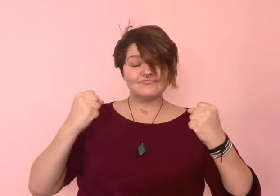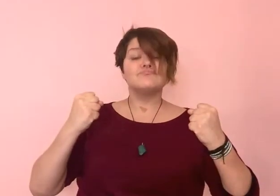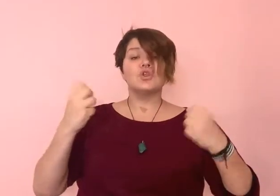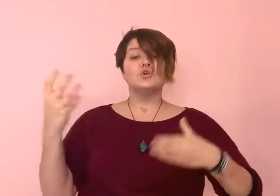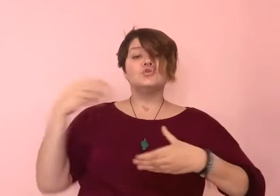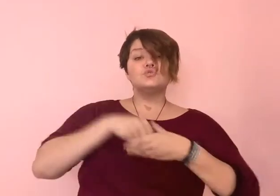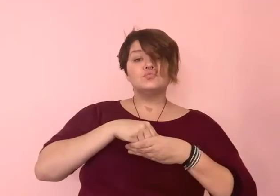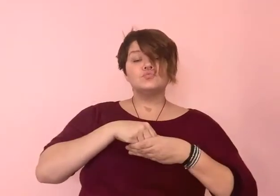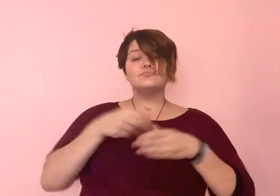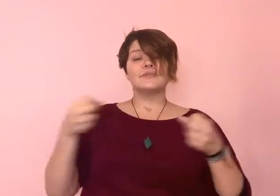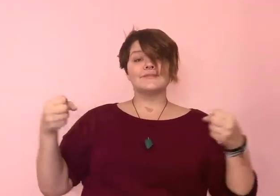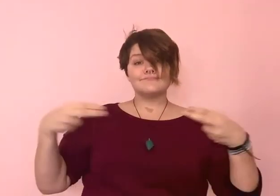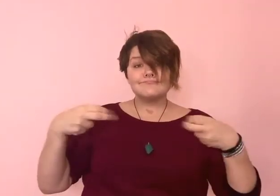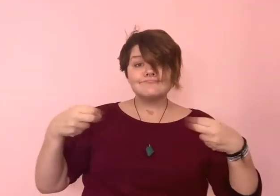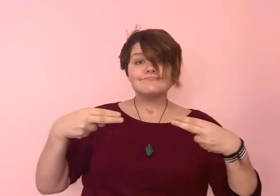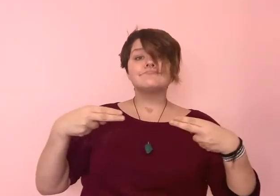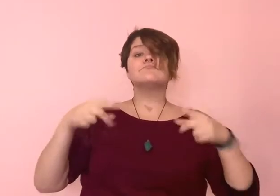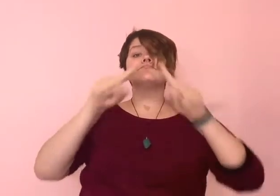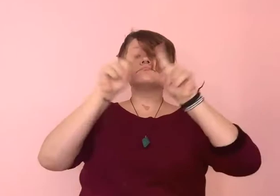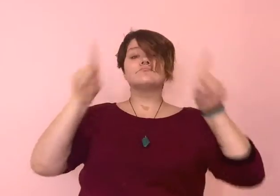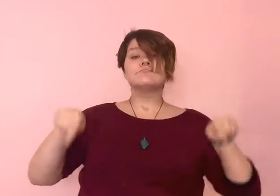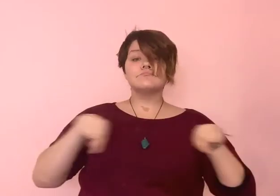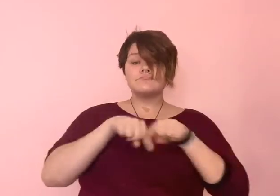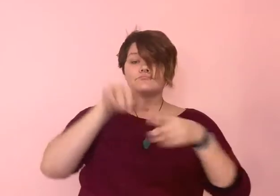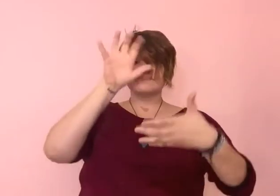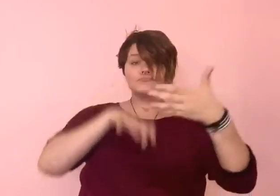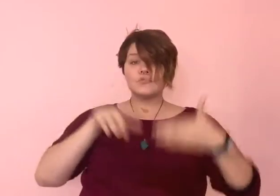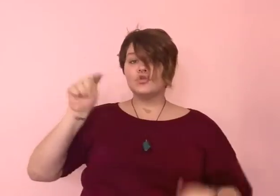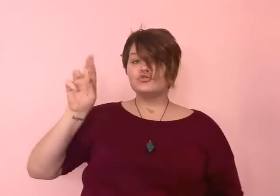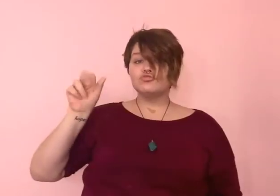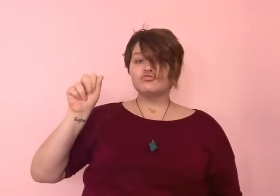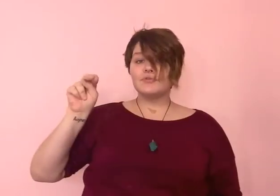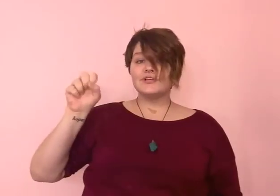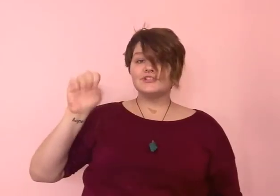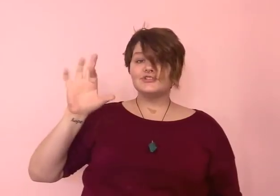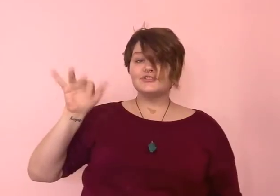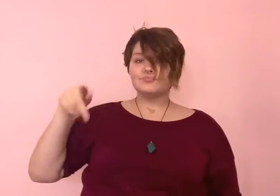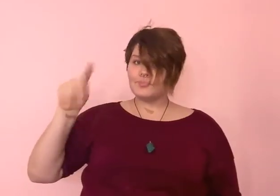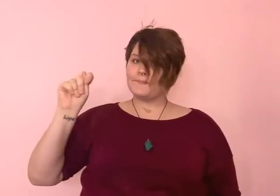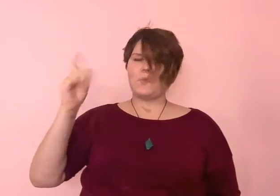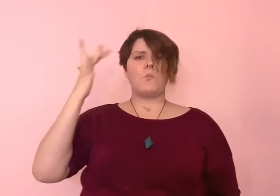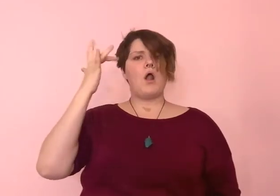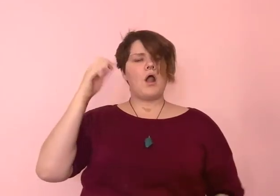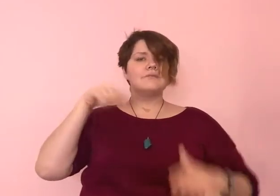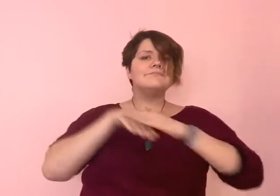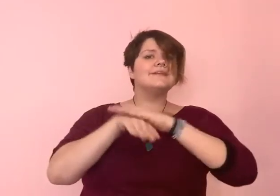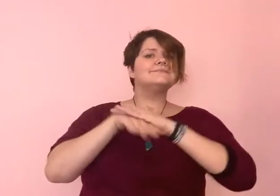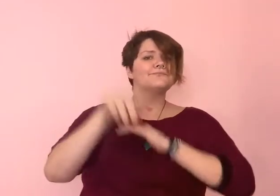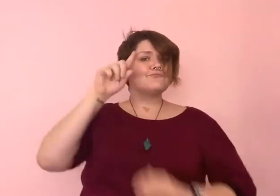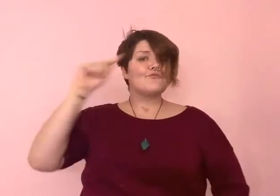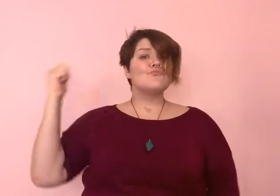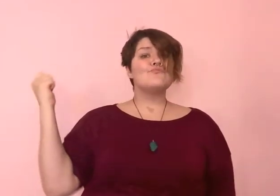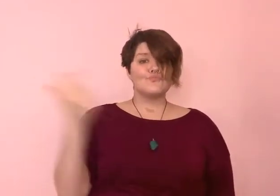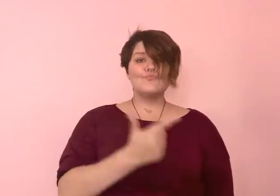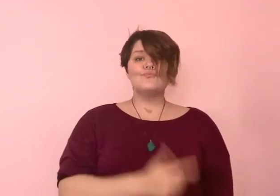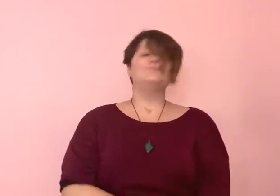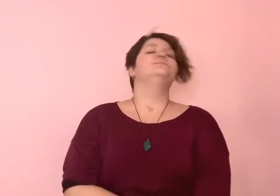We also provide captioning and transcripts to ensure that we can be as accessible as possible.